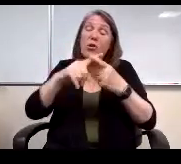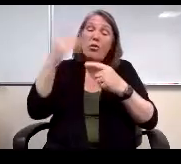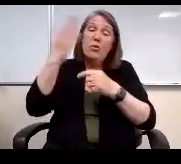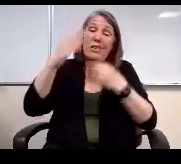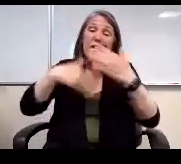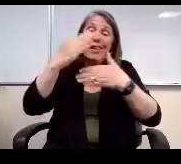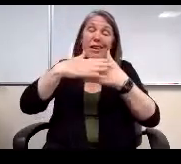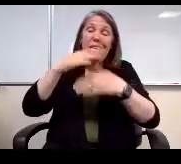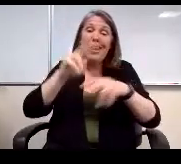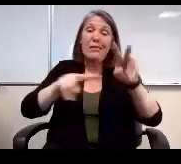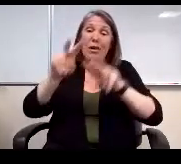next monitoring report cycle?